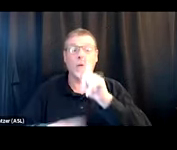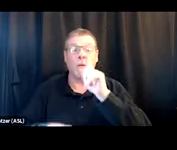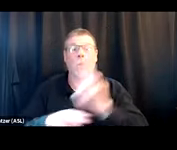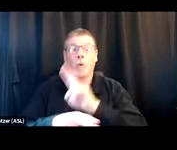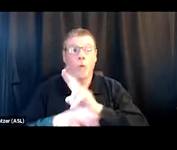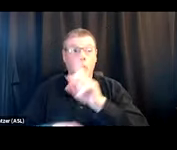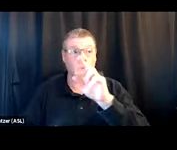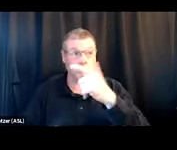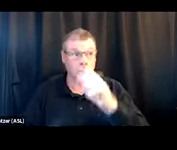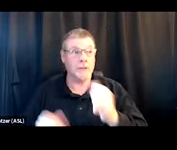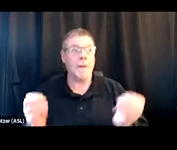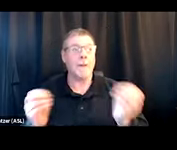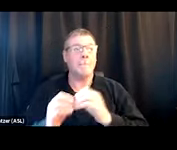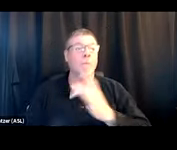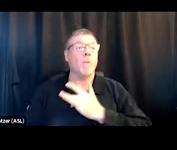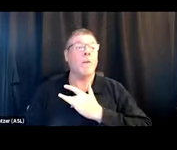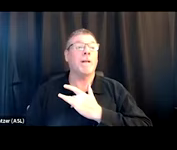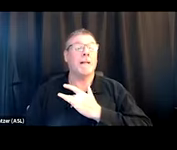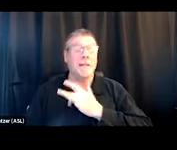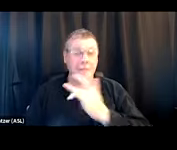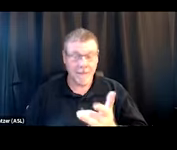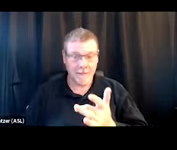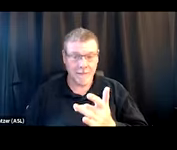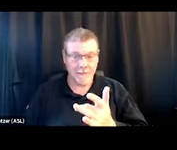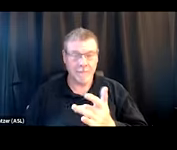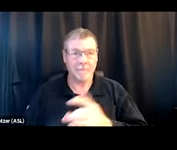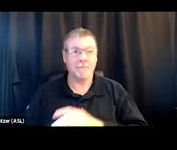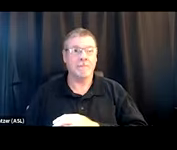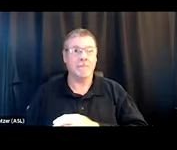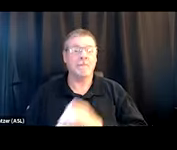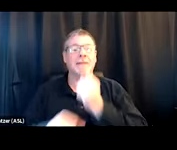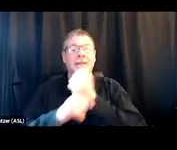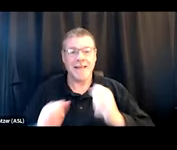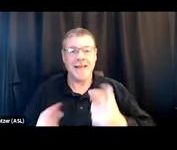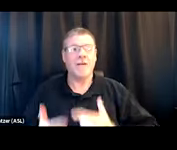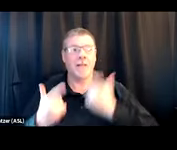are the most likely to save a life and reverse an overdose.